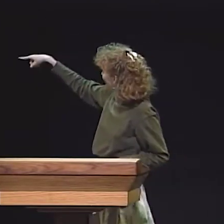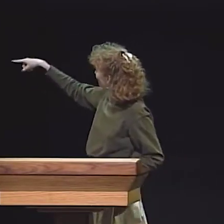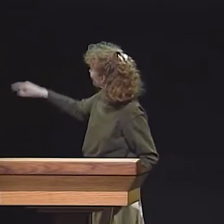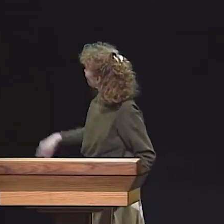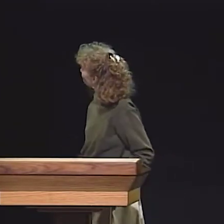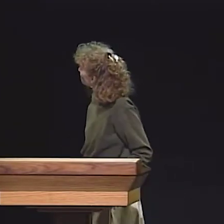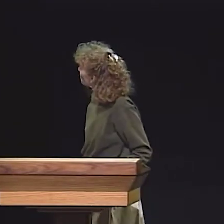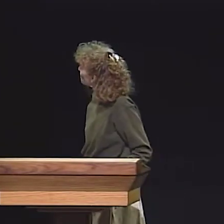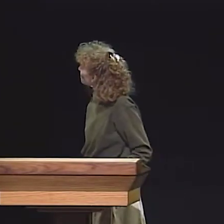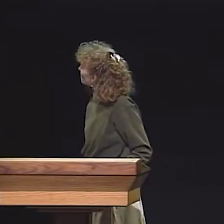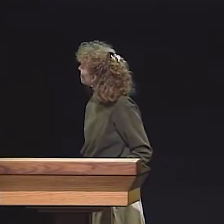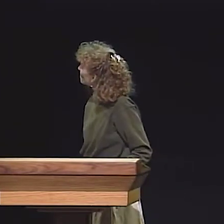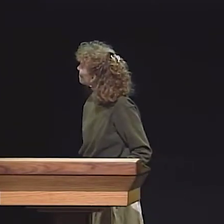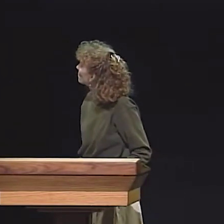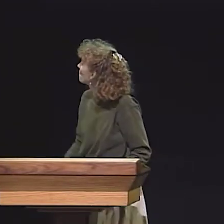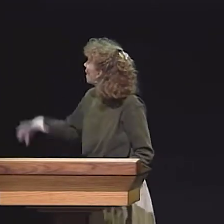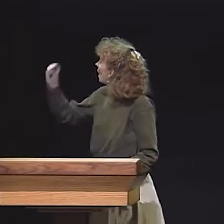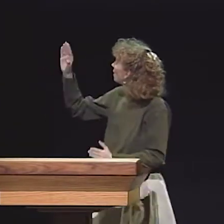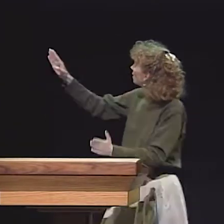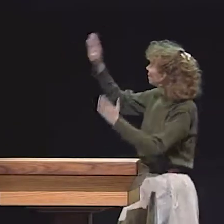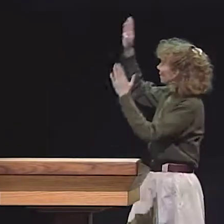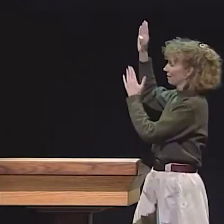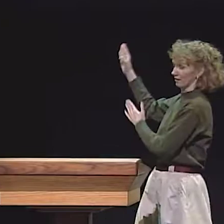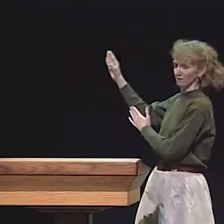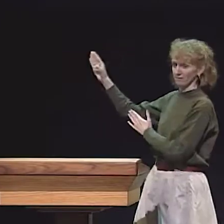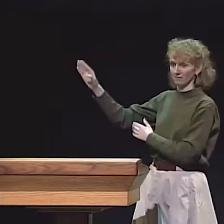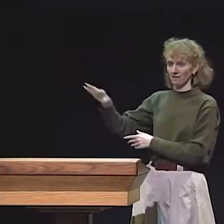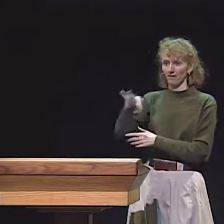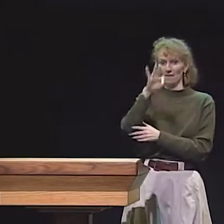THEY TEND TO BE THE CHILDREN FROM THE HEARING PARENTS WITH NO SIGNS.